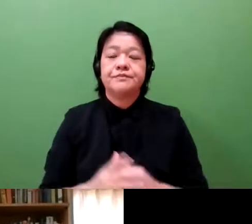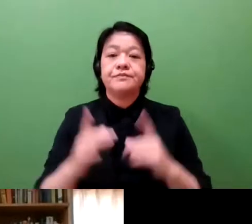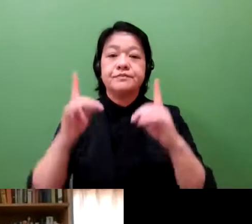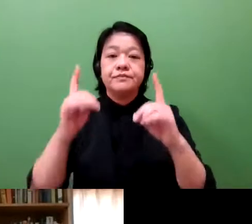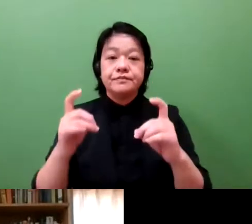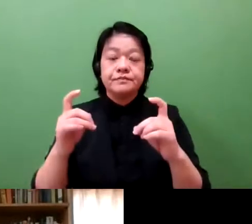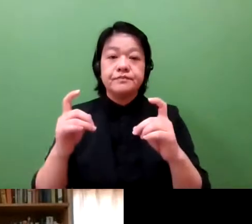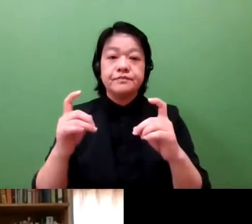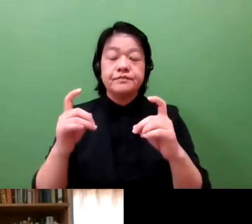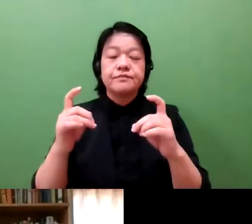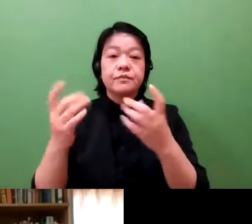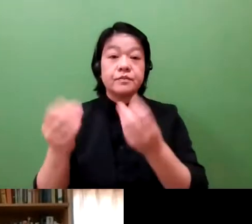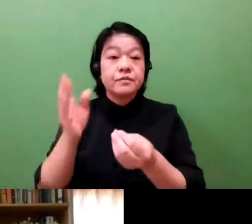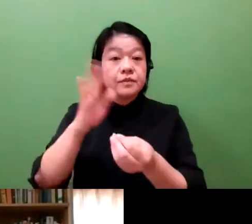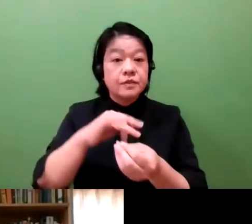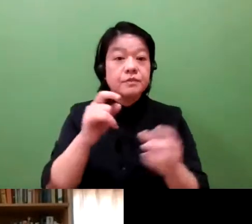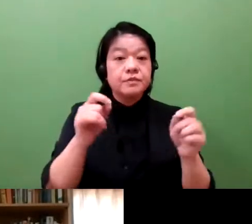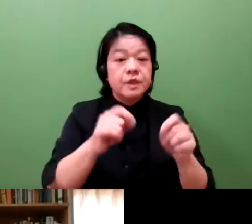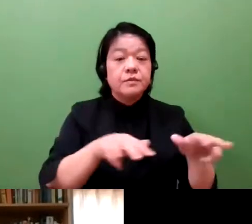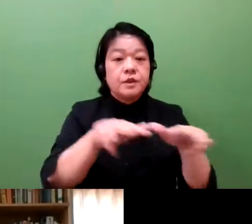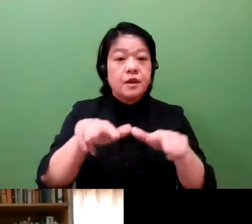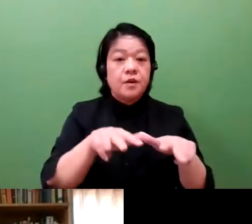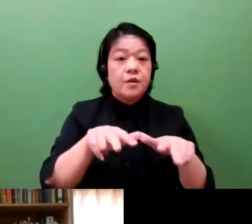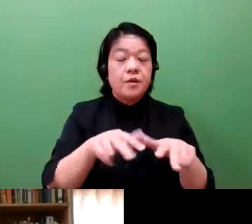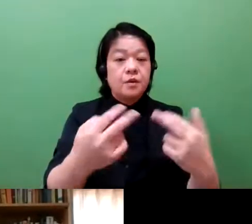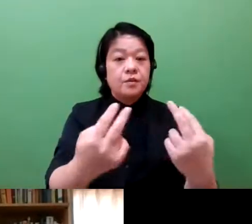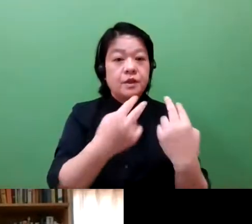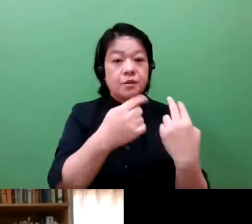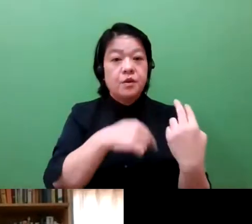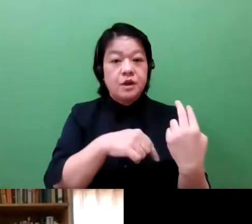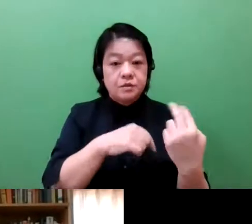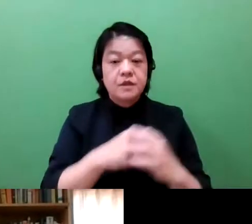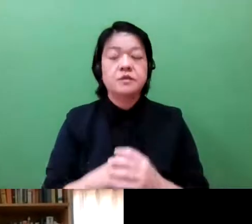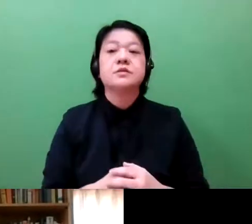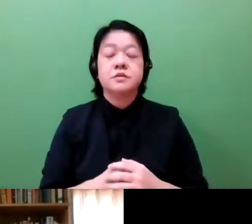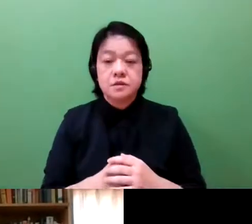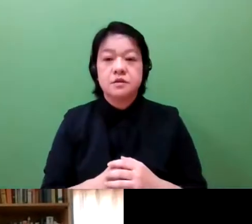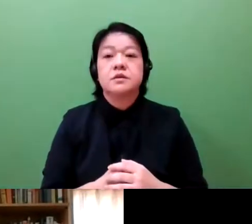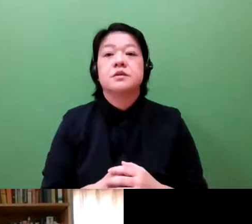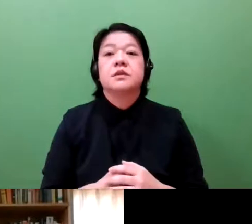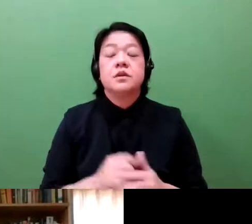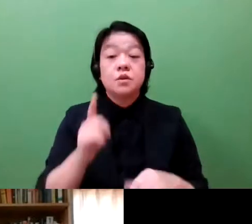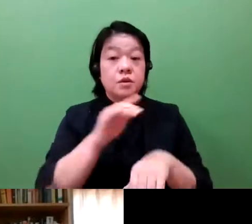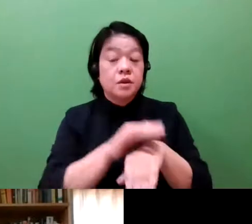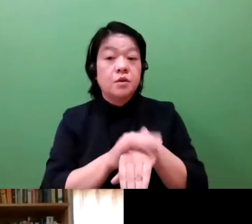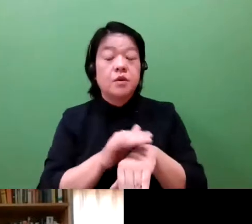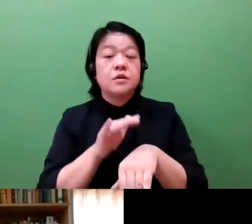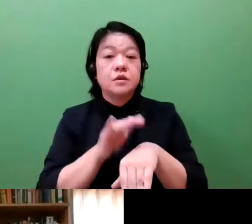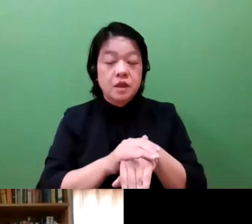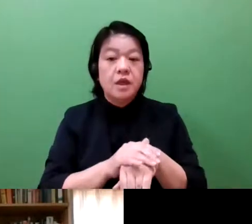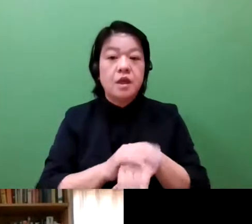three Japanese medical technology startups on how they navigate the global intellectual property system